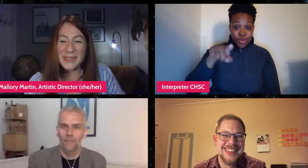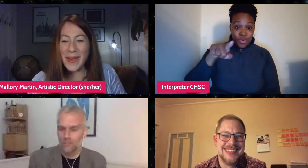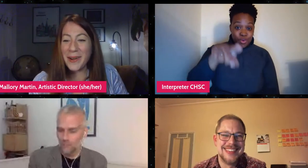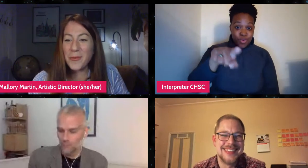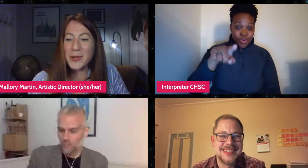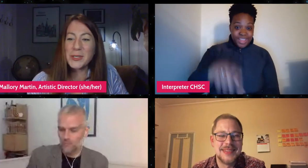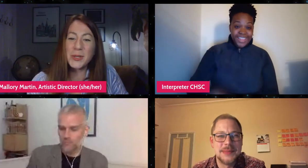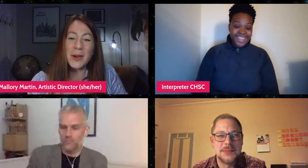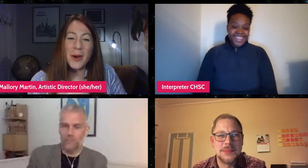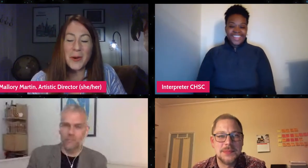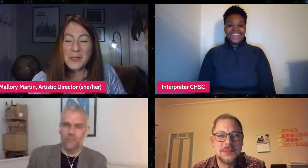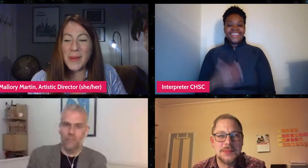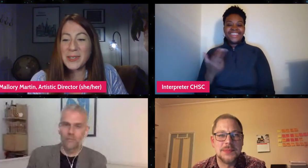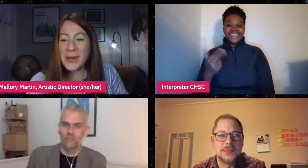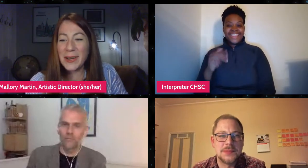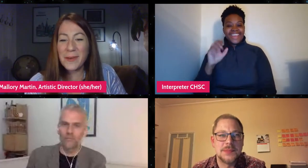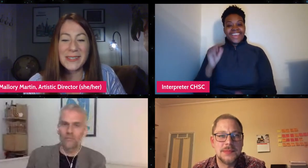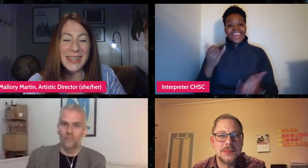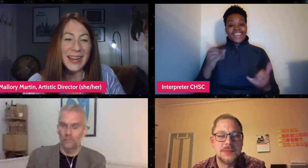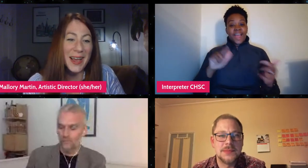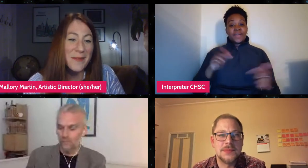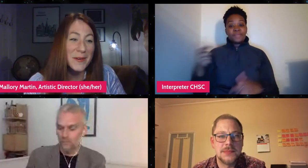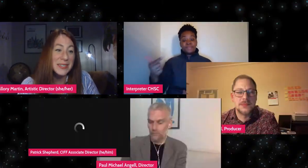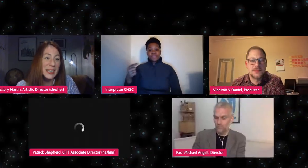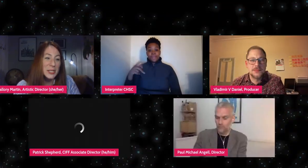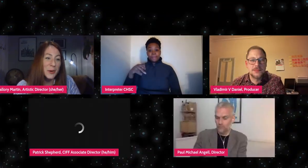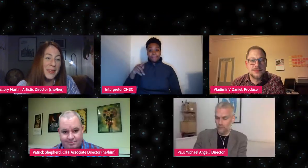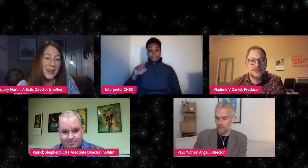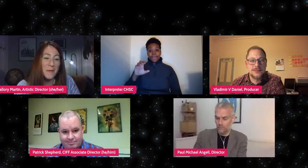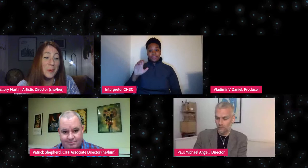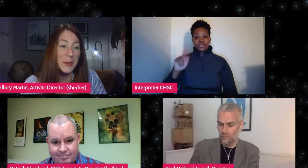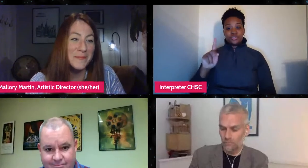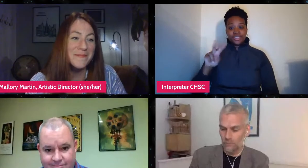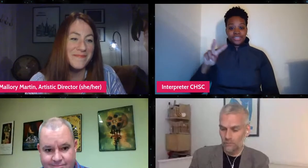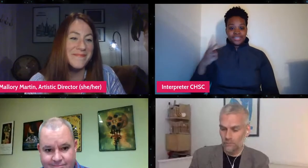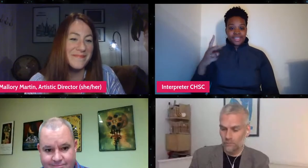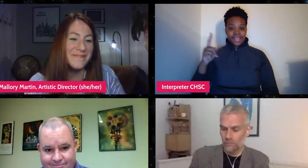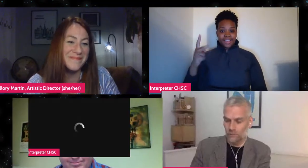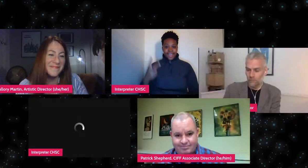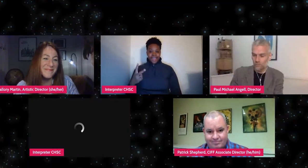I'll hand things back over to our host Patrick for the second half of tonight's show. Thank you everyone.